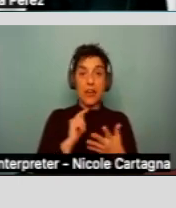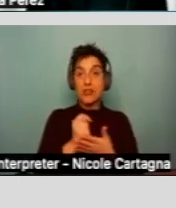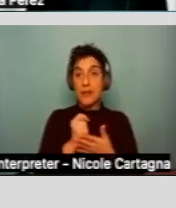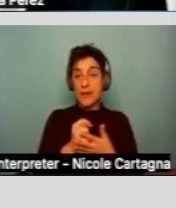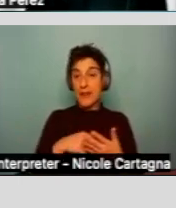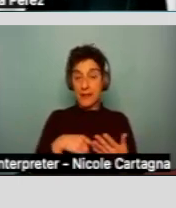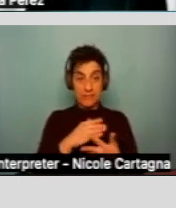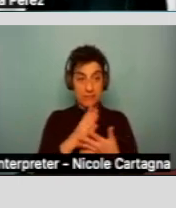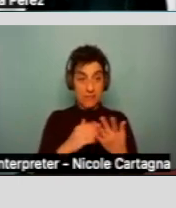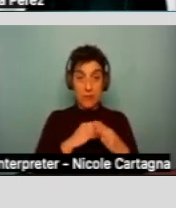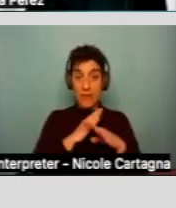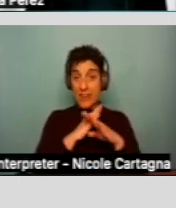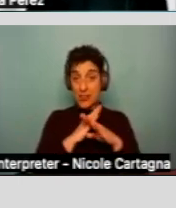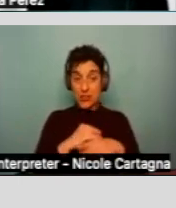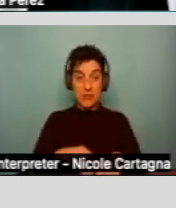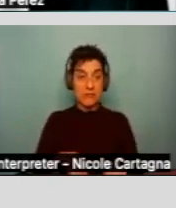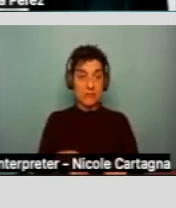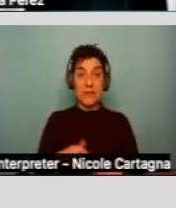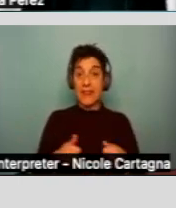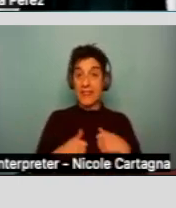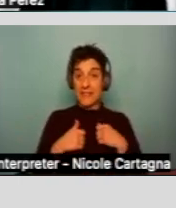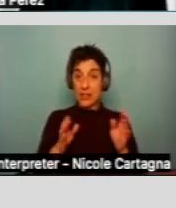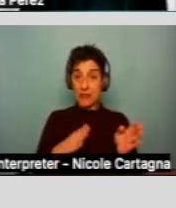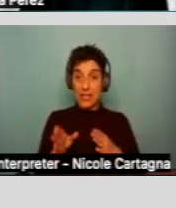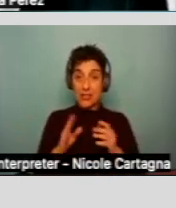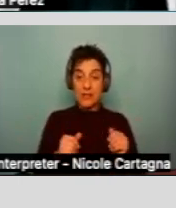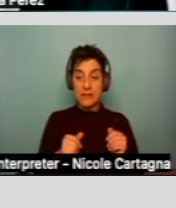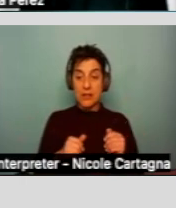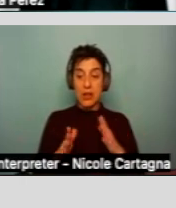services, living arrangements, community integration,